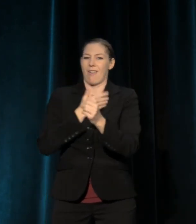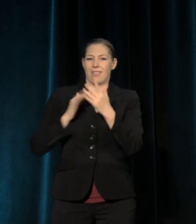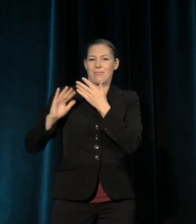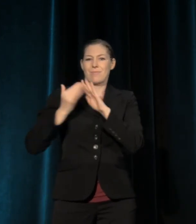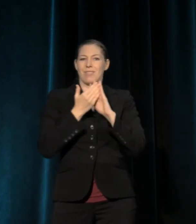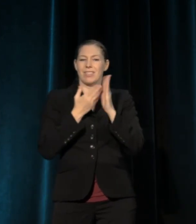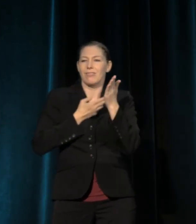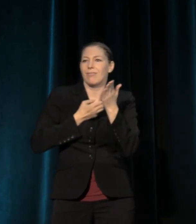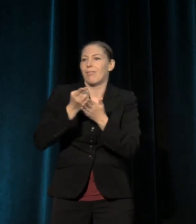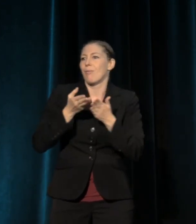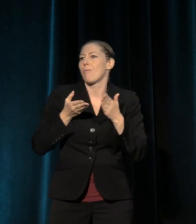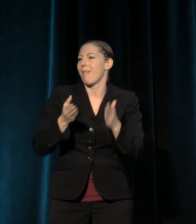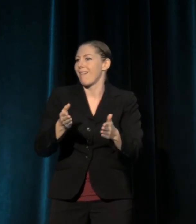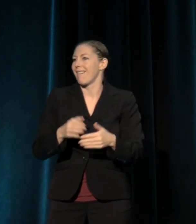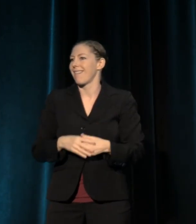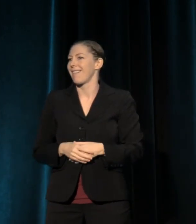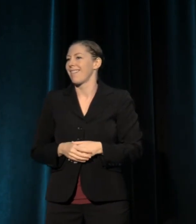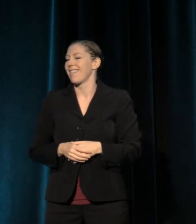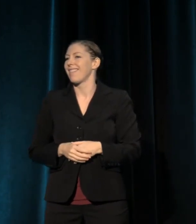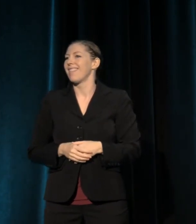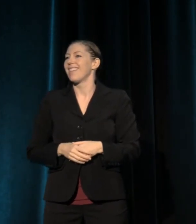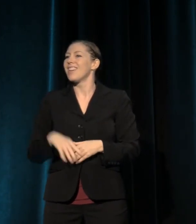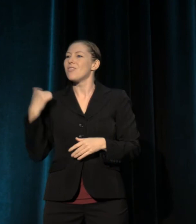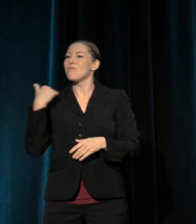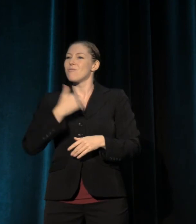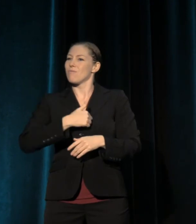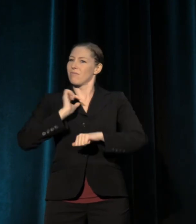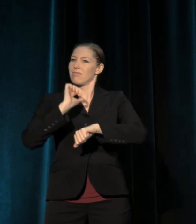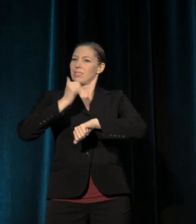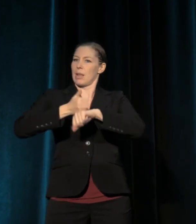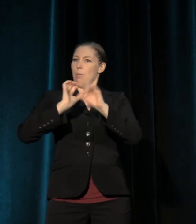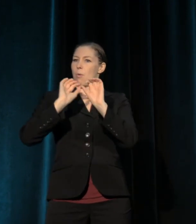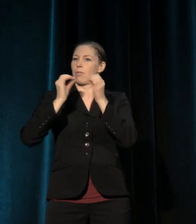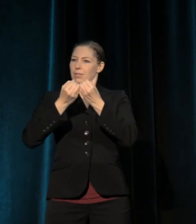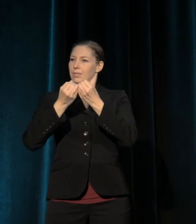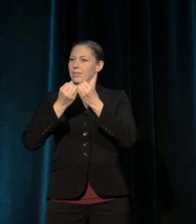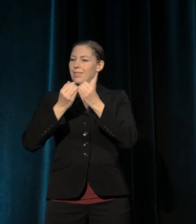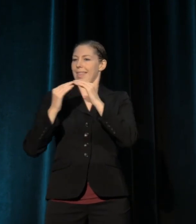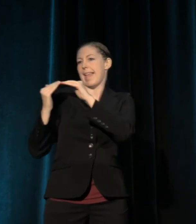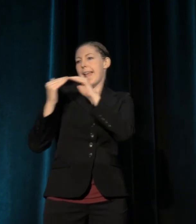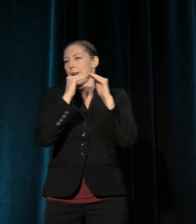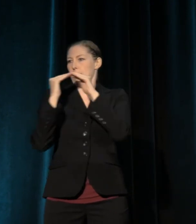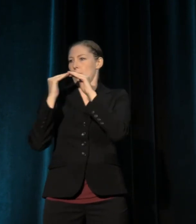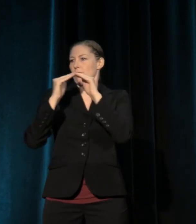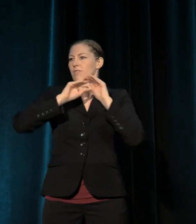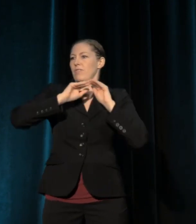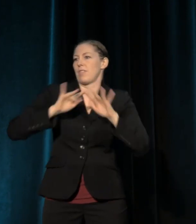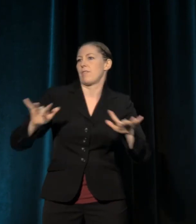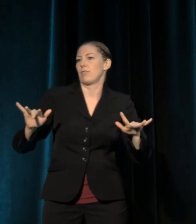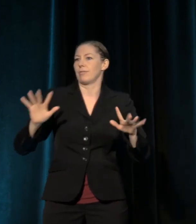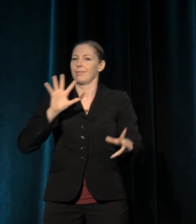creating organizations that are equitable, diverse and inclusive;